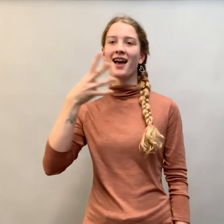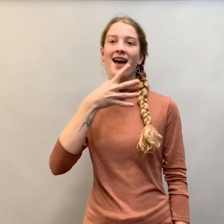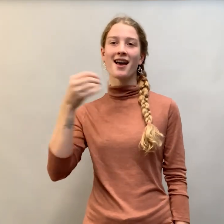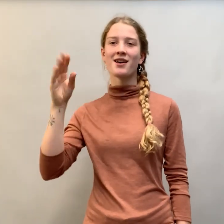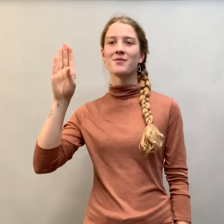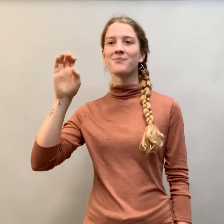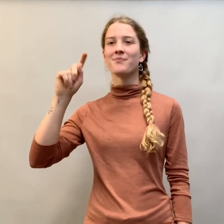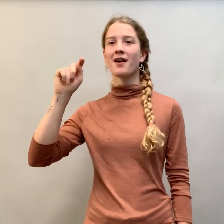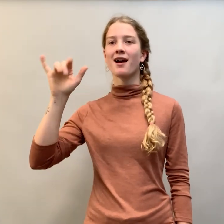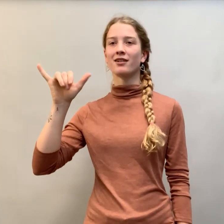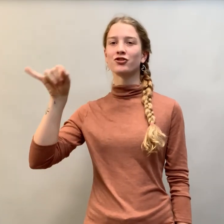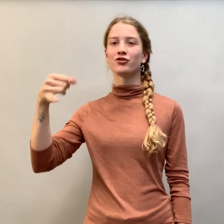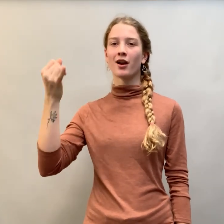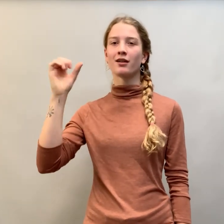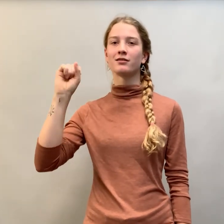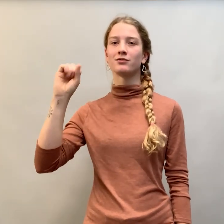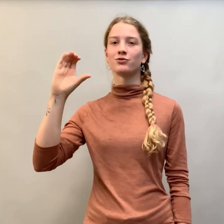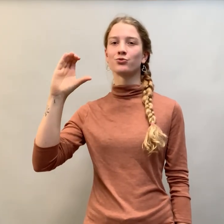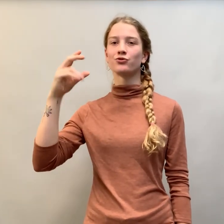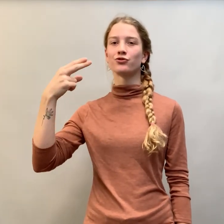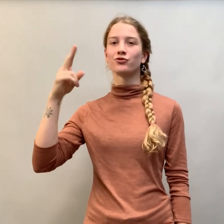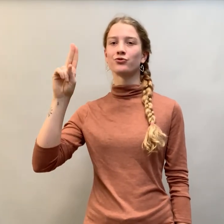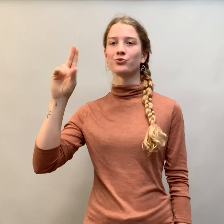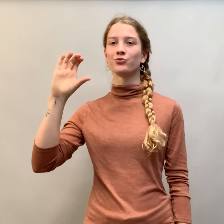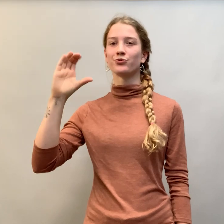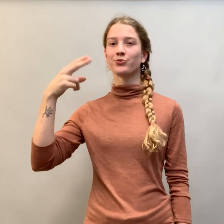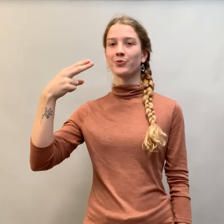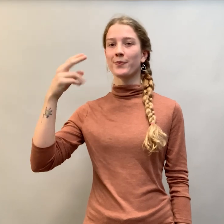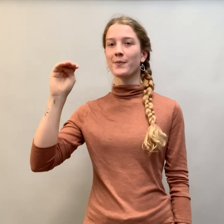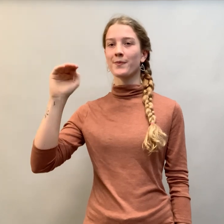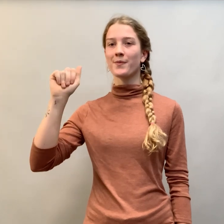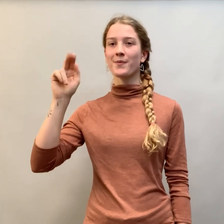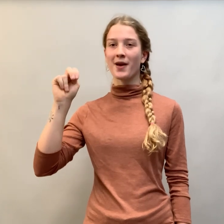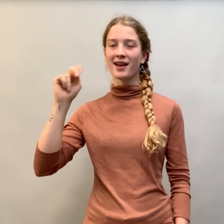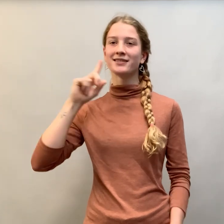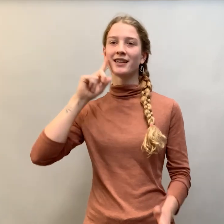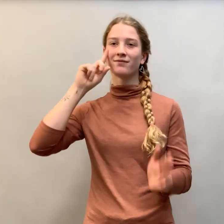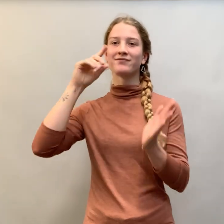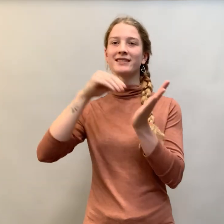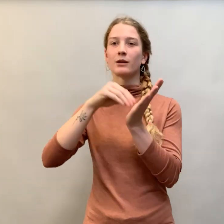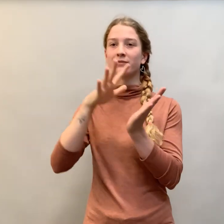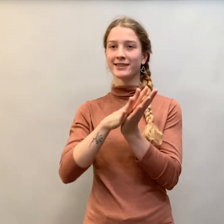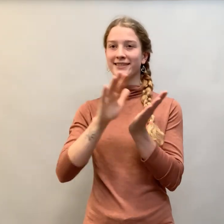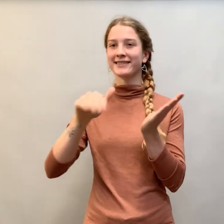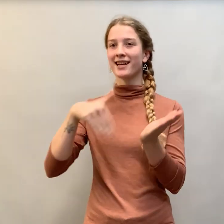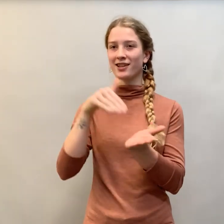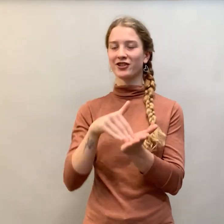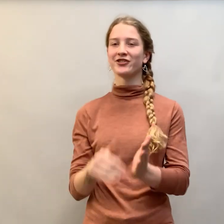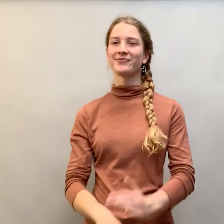and Betty J. Schuchman Deaf Documentary Center.